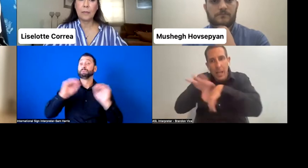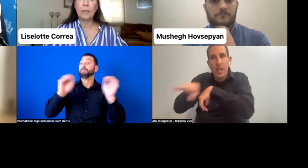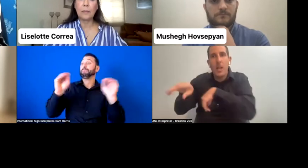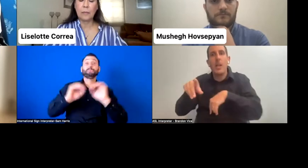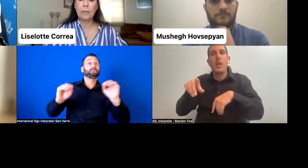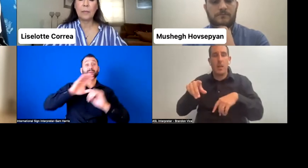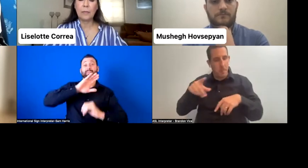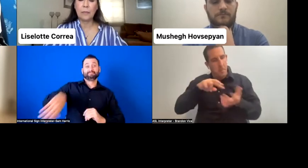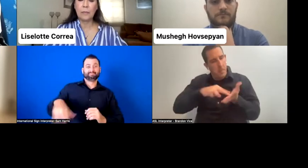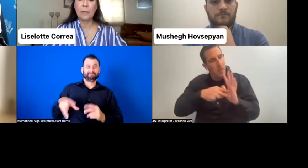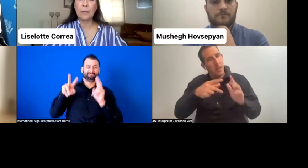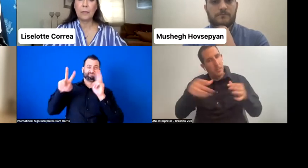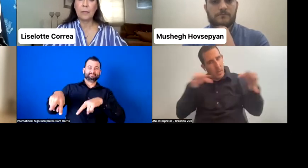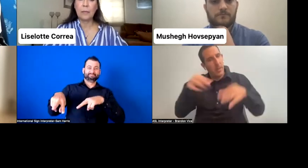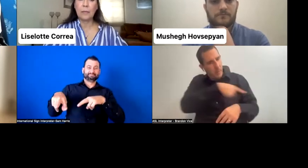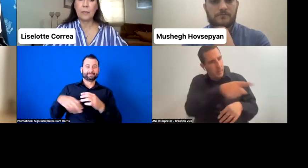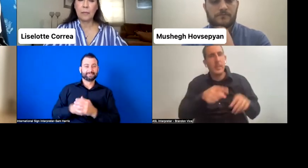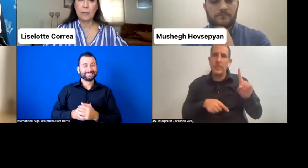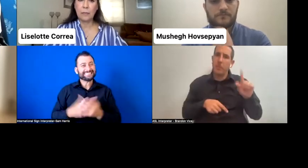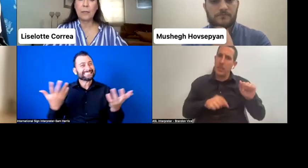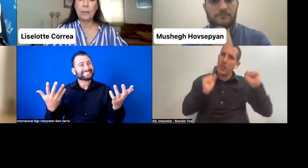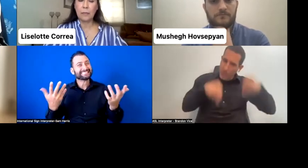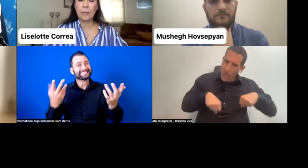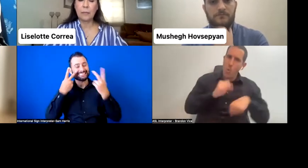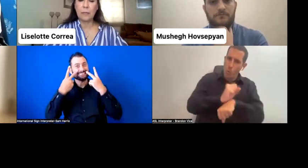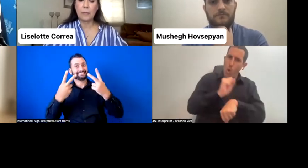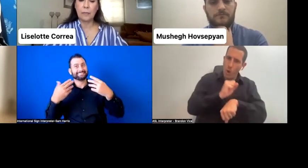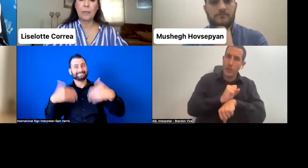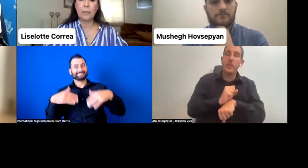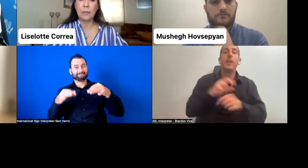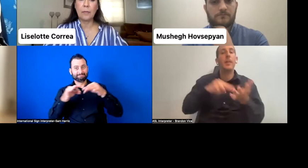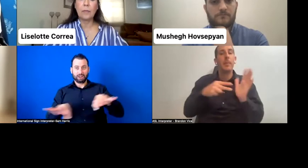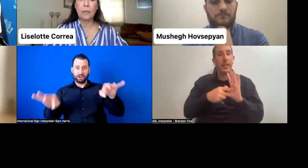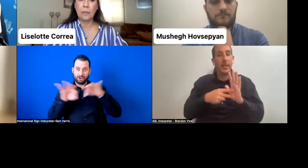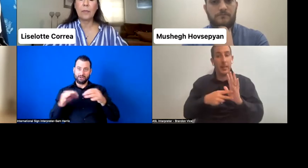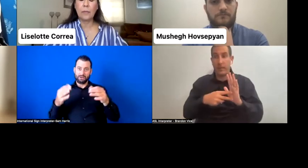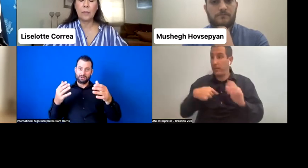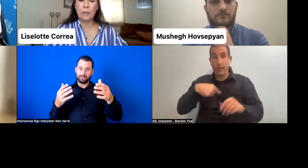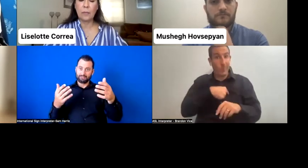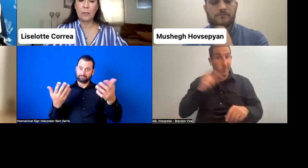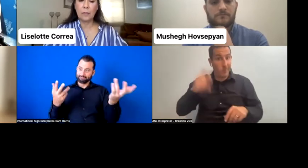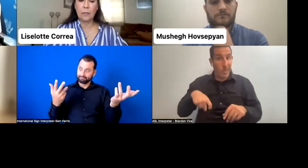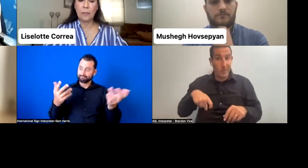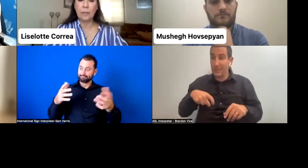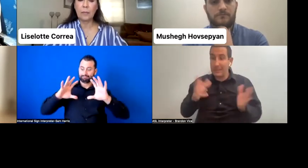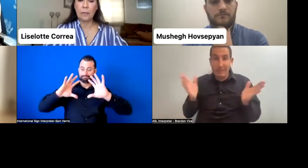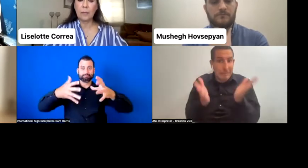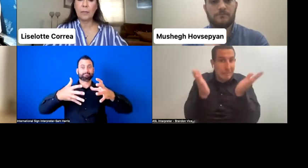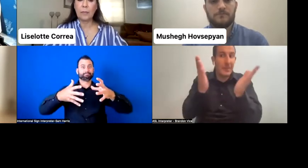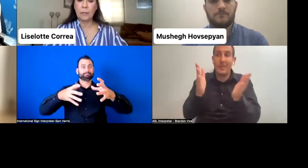and see if we are trying to promote democracy for all, how can we pretty much address these issues